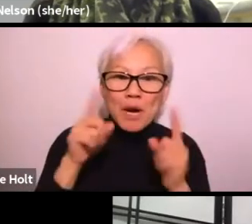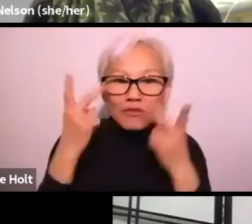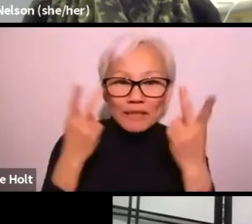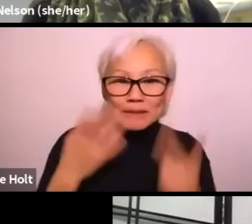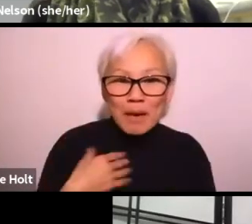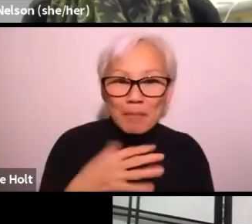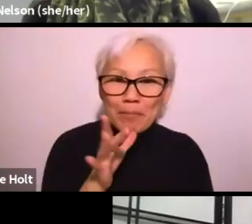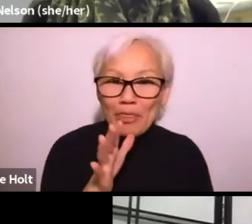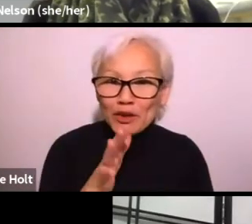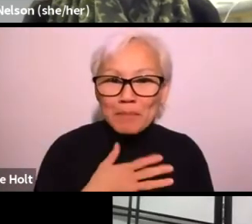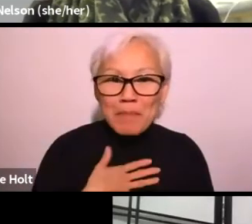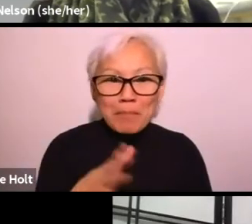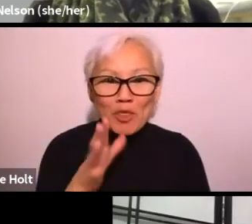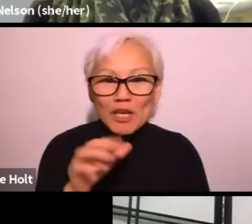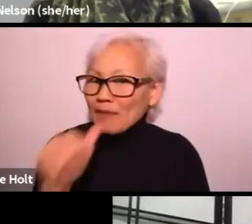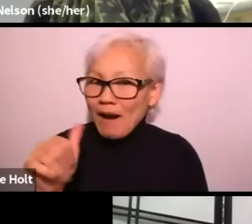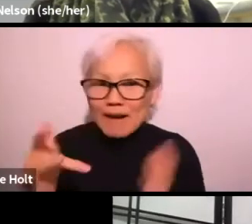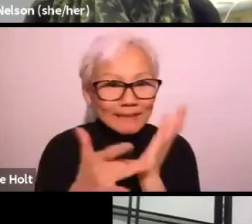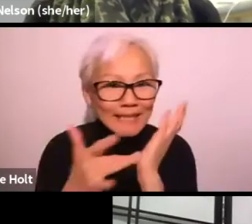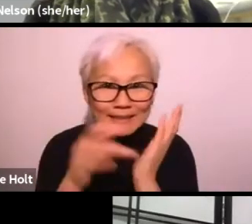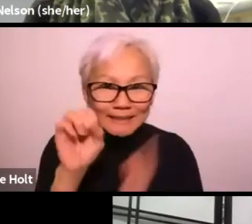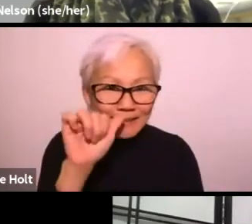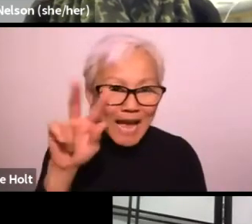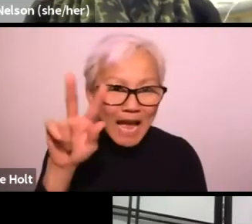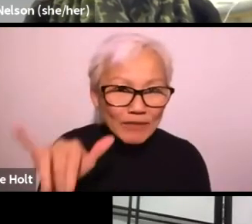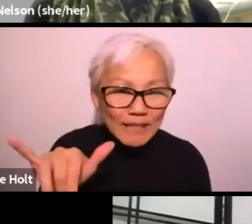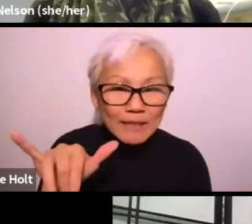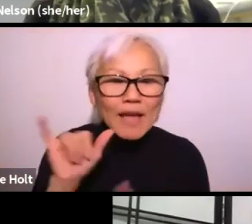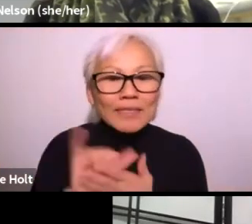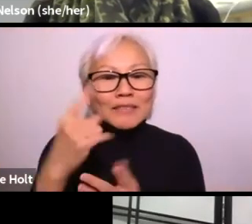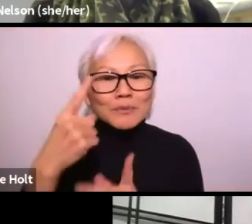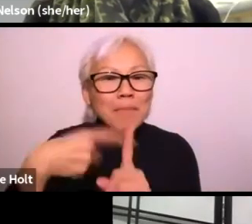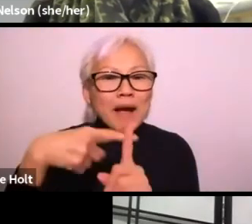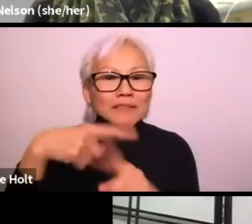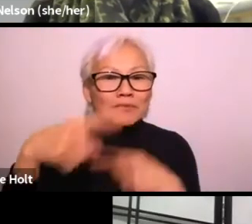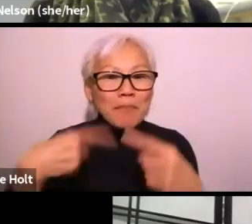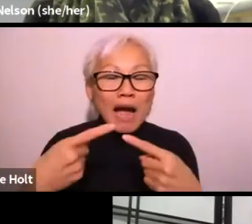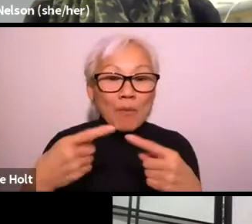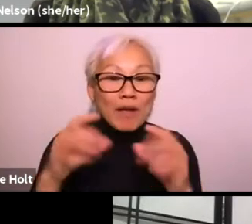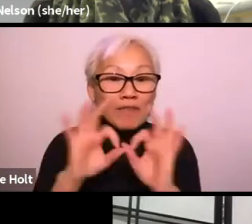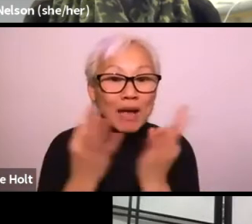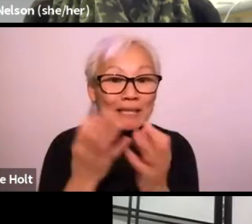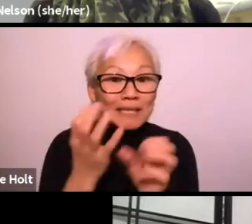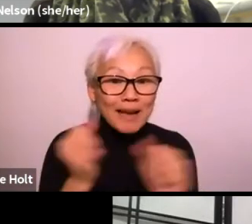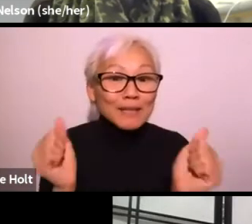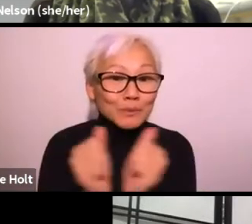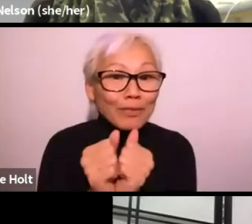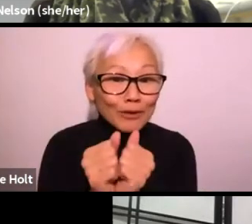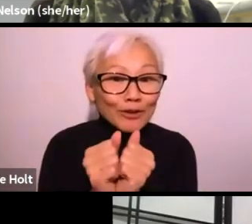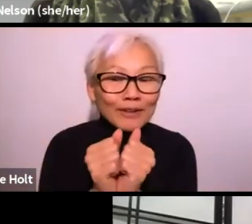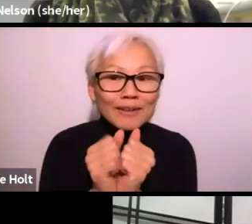I have a deaf family. I went to go visit my mom. My mom is not tech savvy, and one positive thing